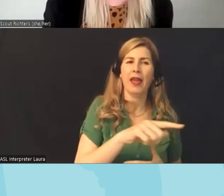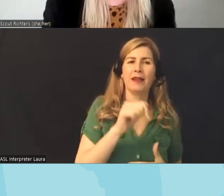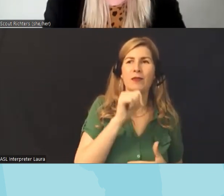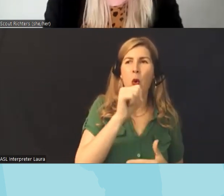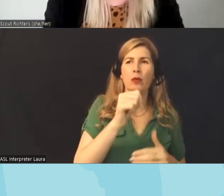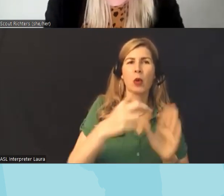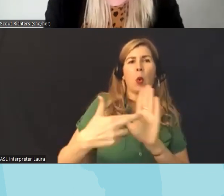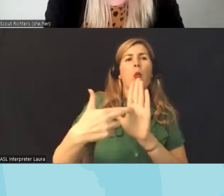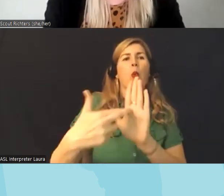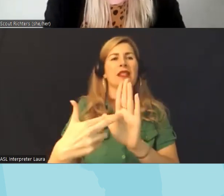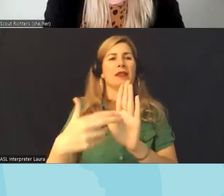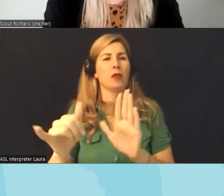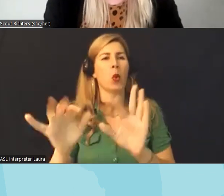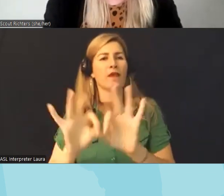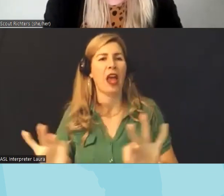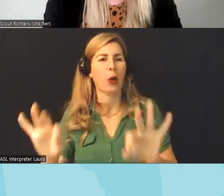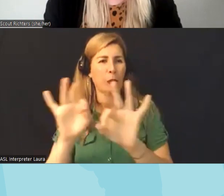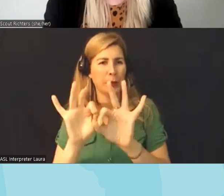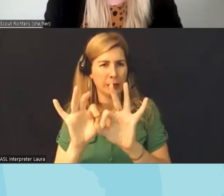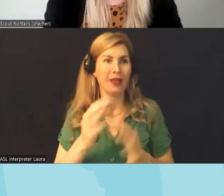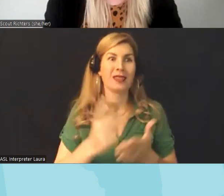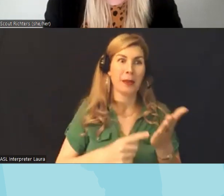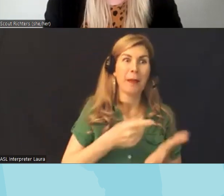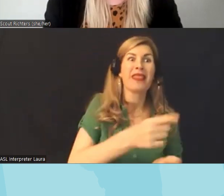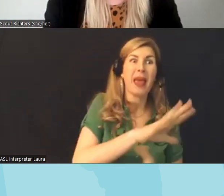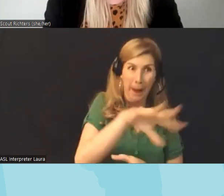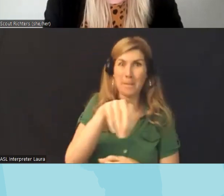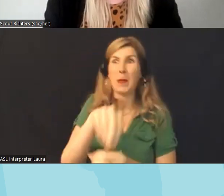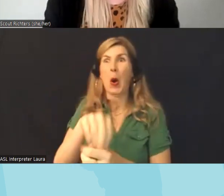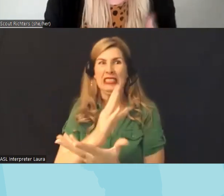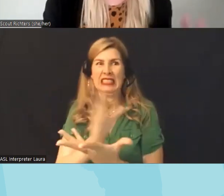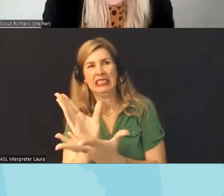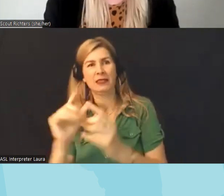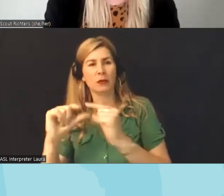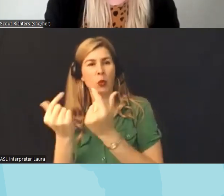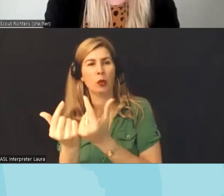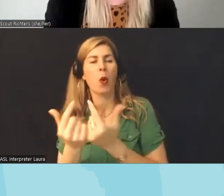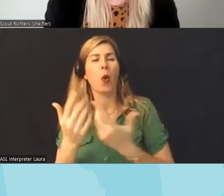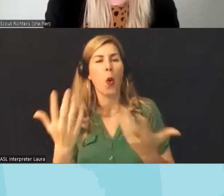these values and either are part of these extremist groups or are swayed by that vocal